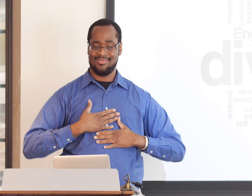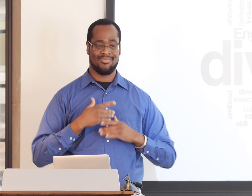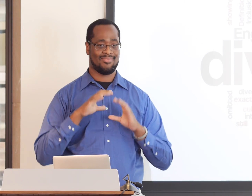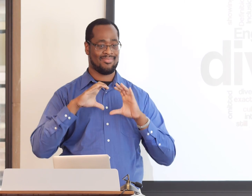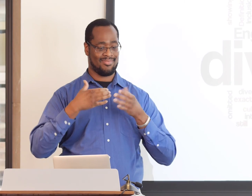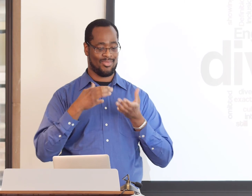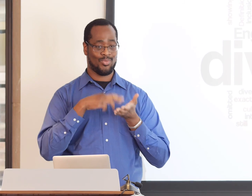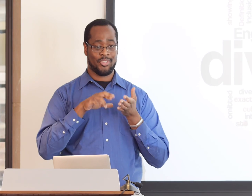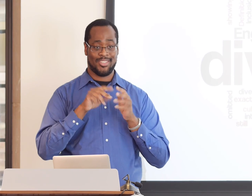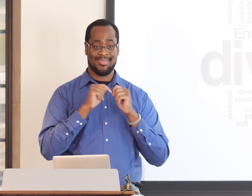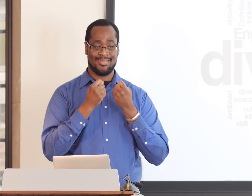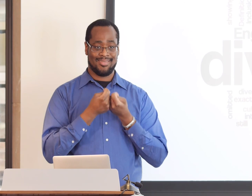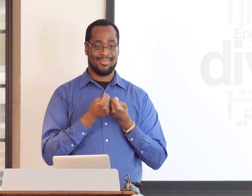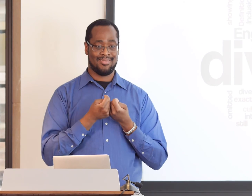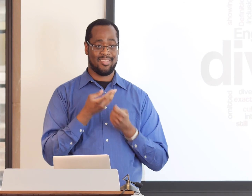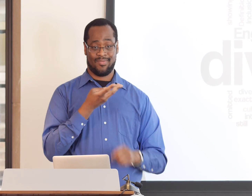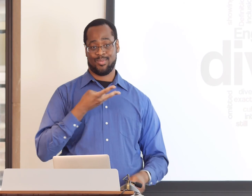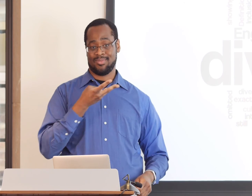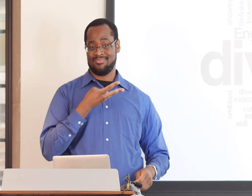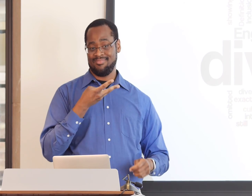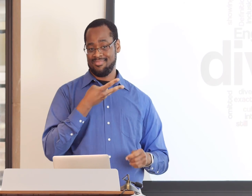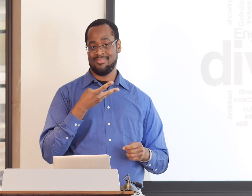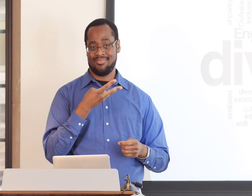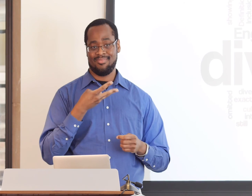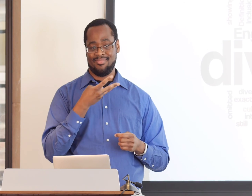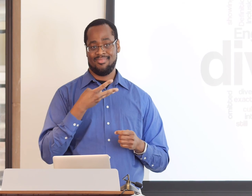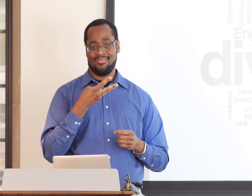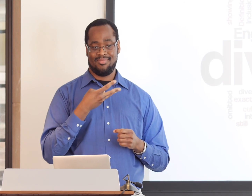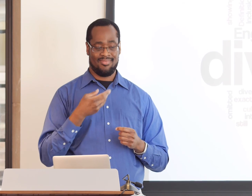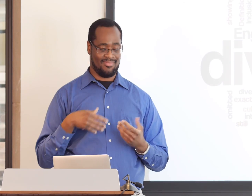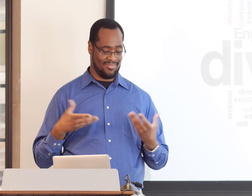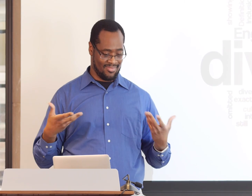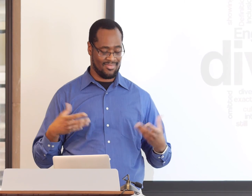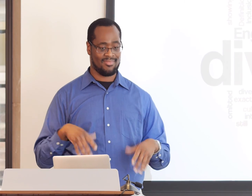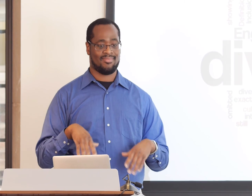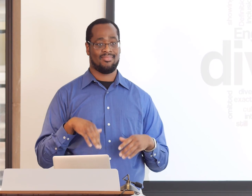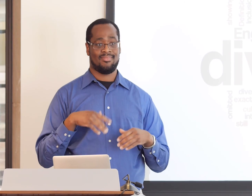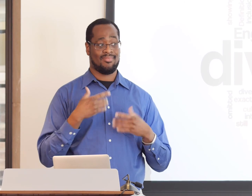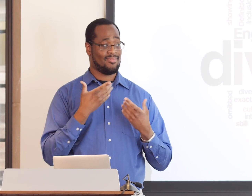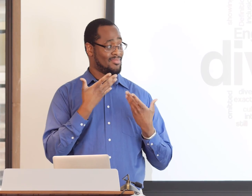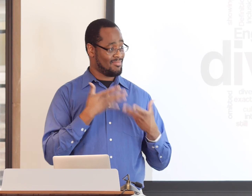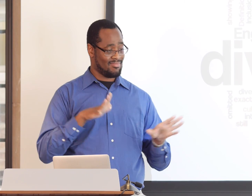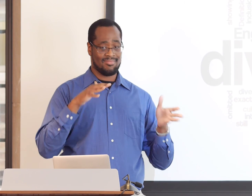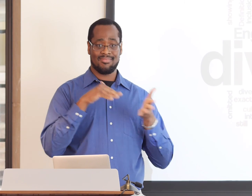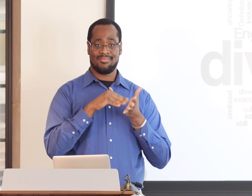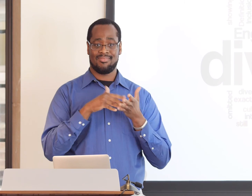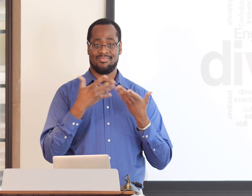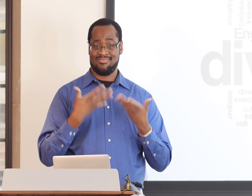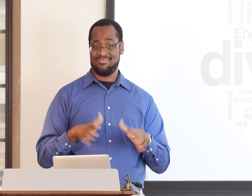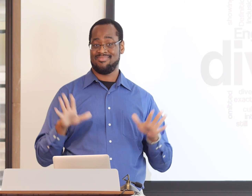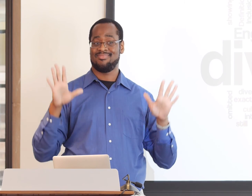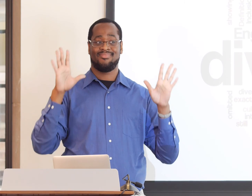I focus on Black ASL. Our research team is comprised of four people.